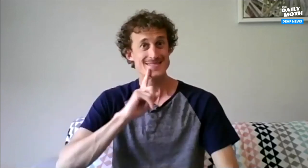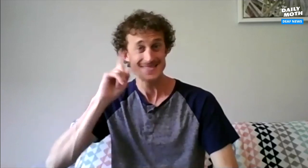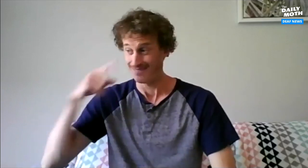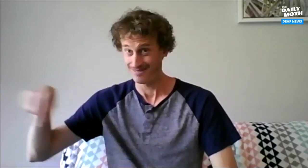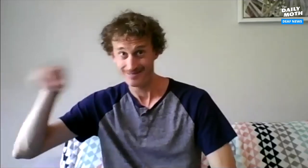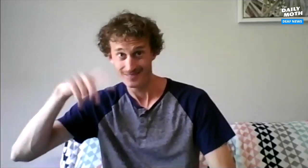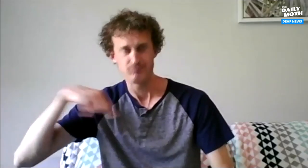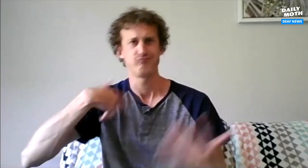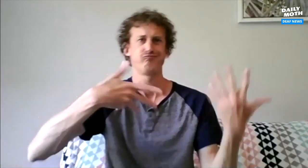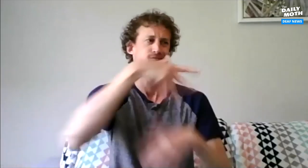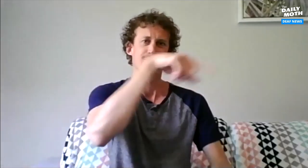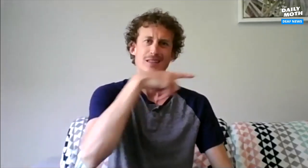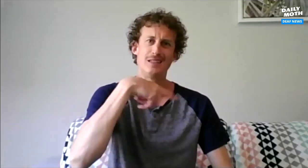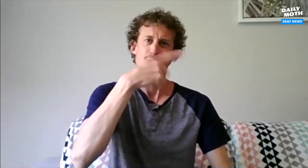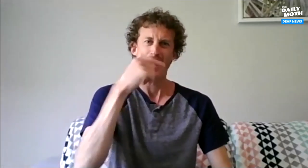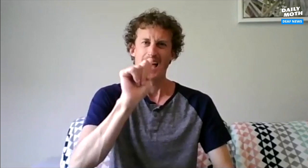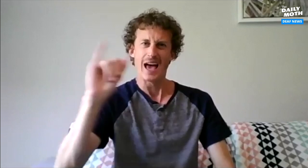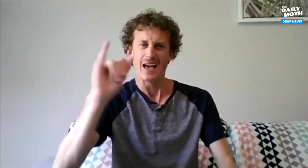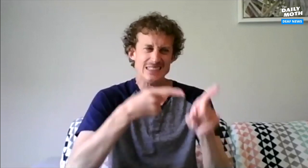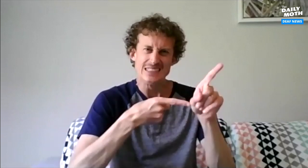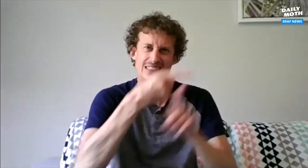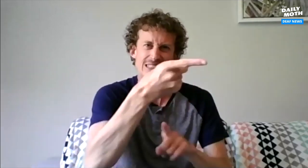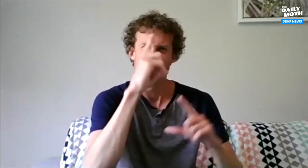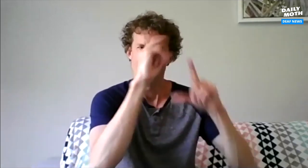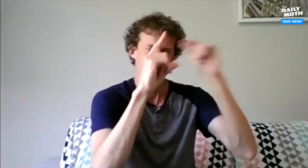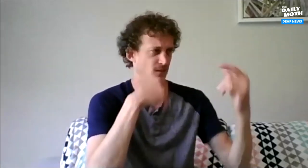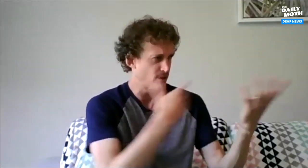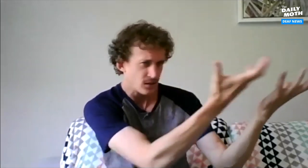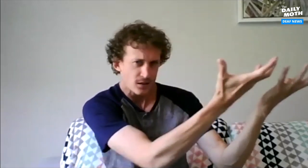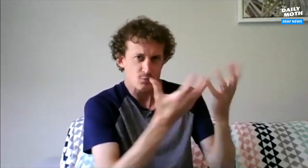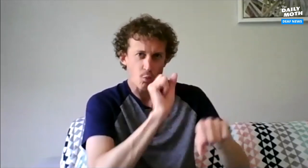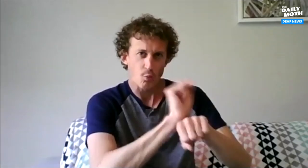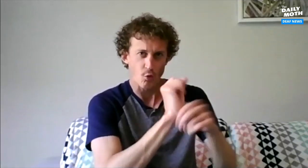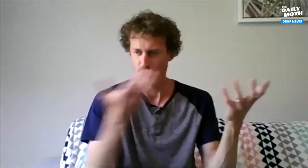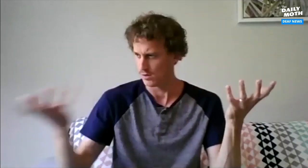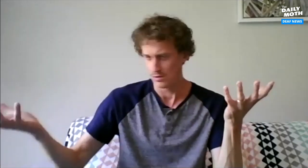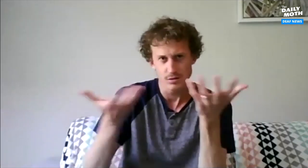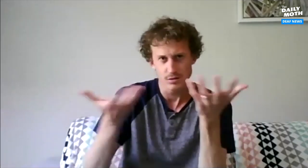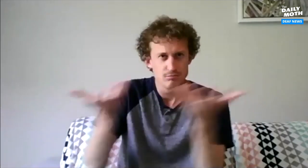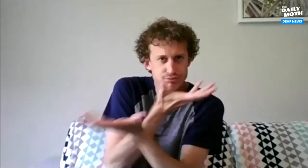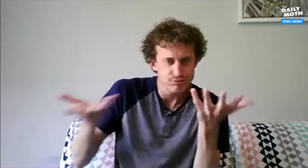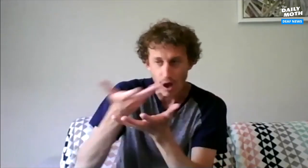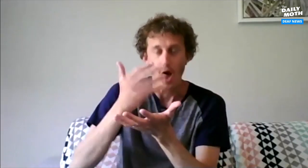with deaf people and hearing people who are knowledgeable and specialize in AI. I can bring all I've learned into my work.